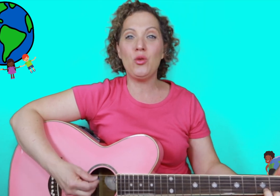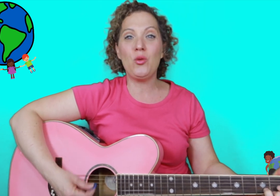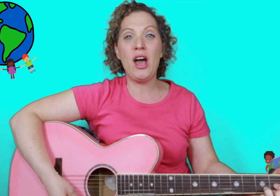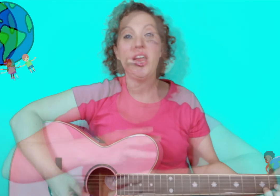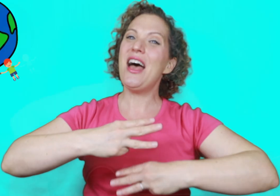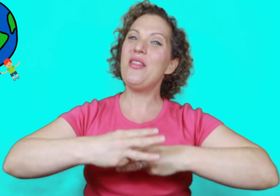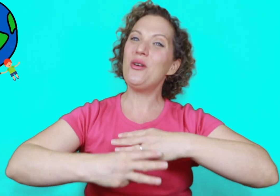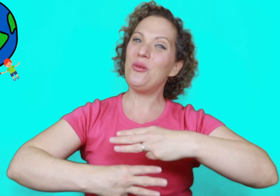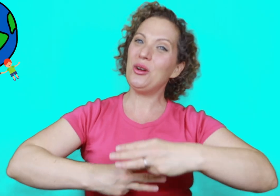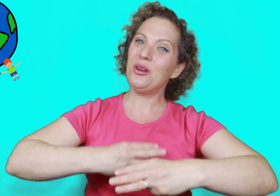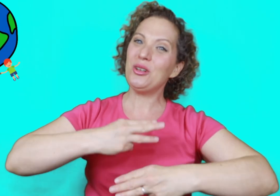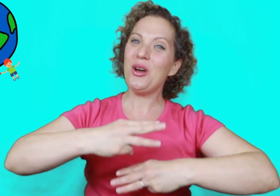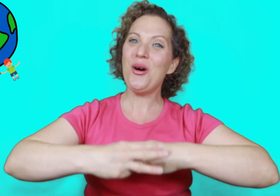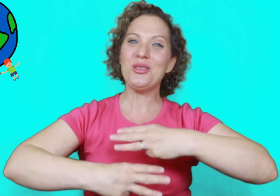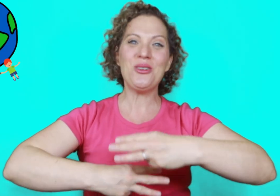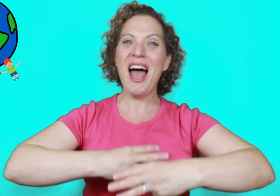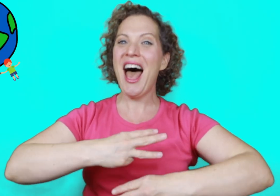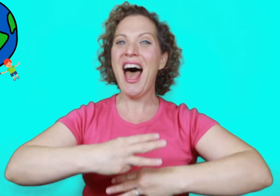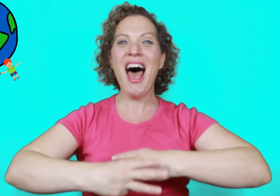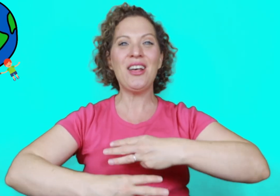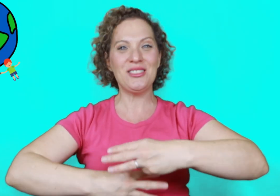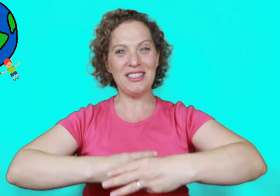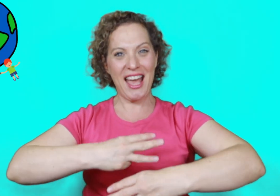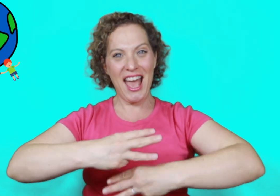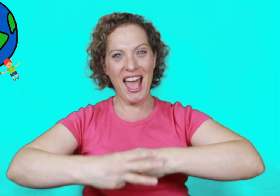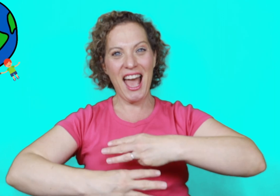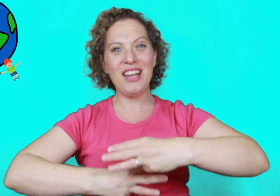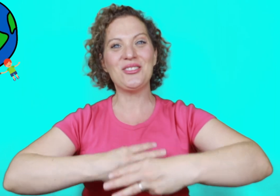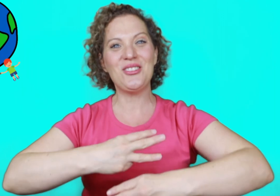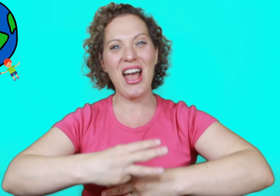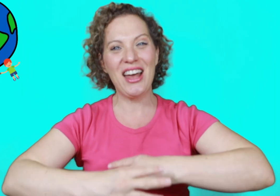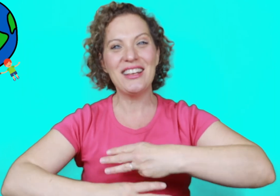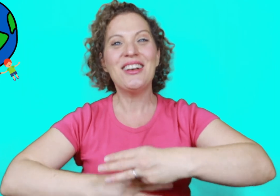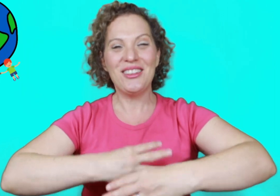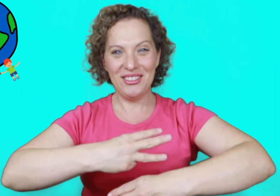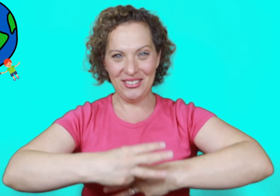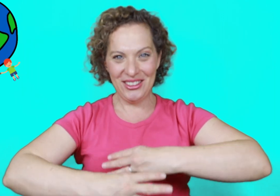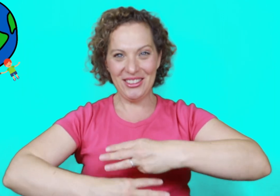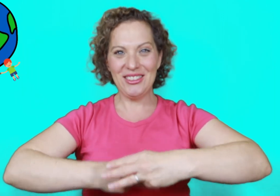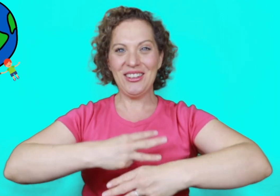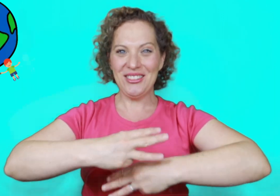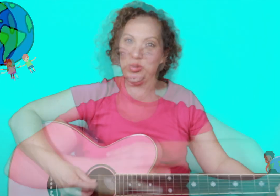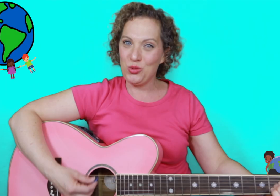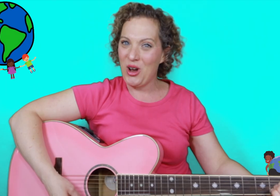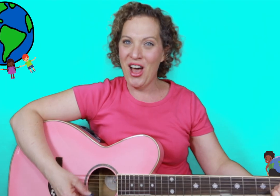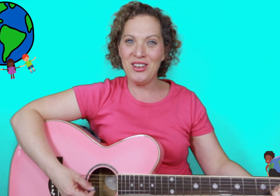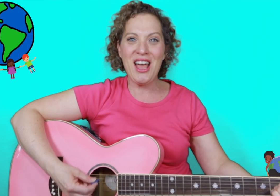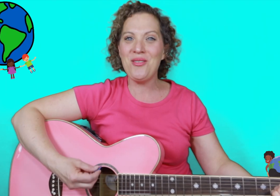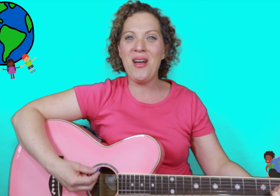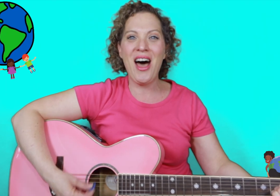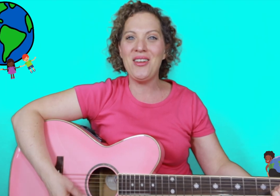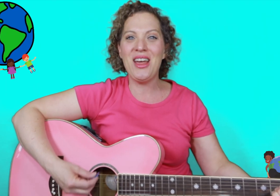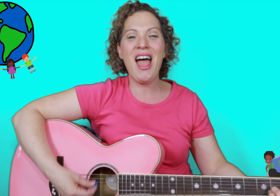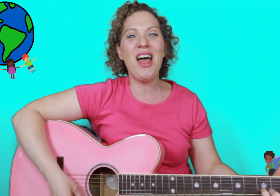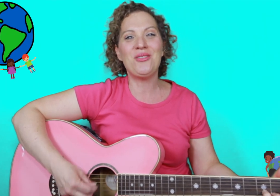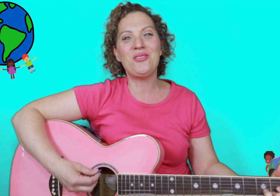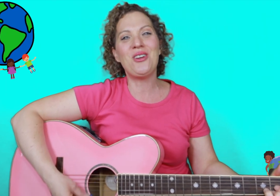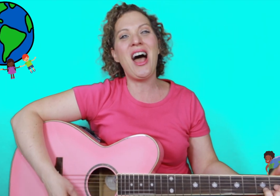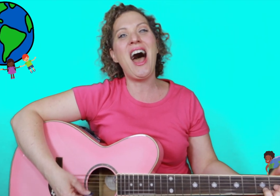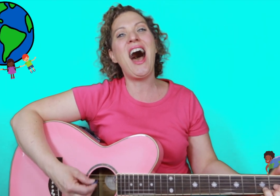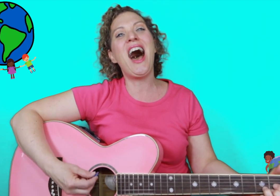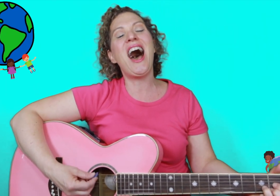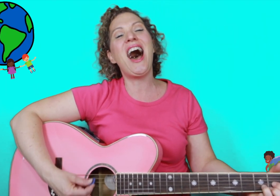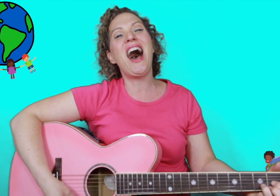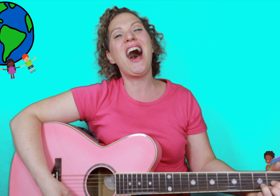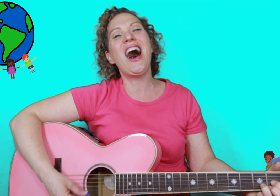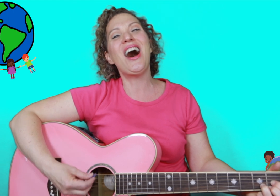round and the world goes round and round the world goes round and round